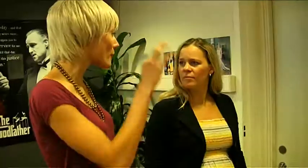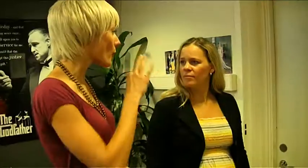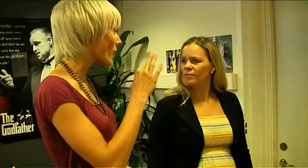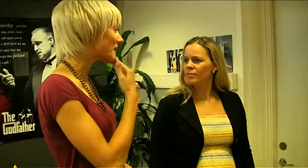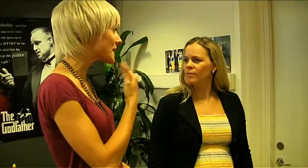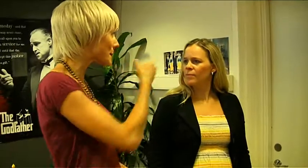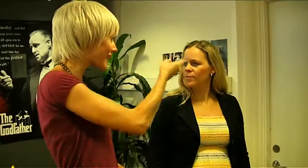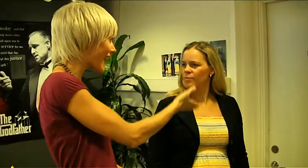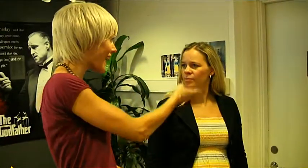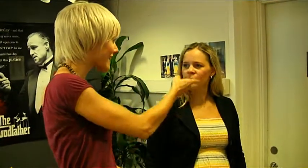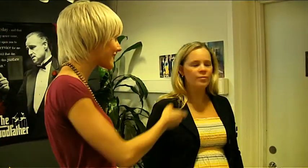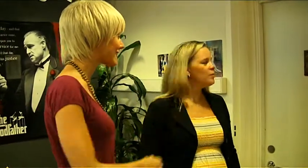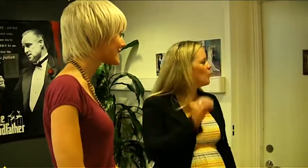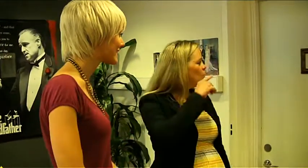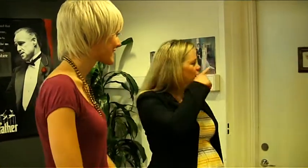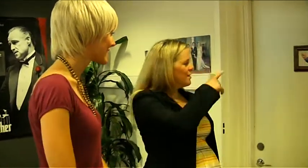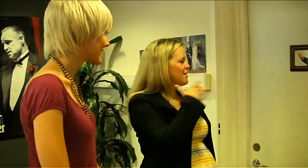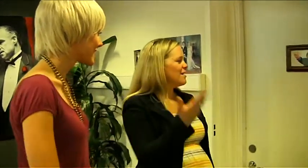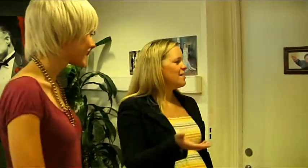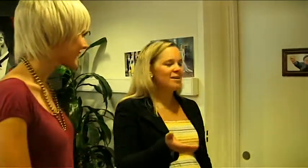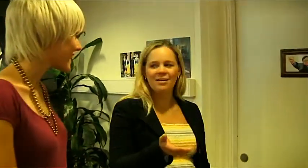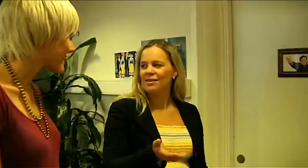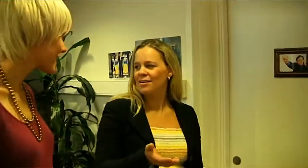She's wondering who is that? - Yes that is...